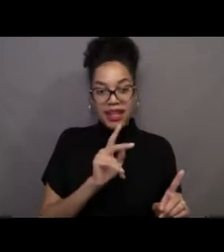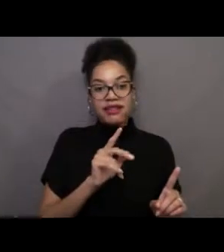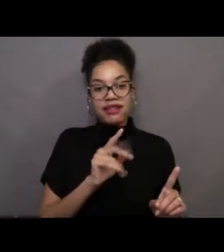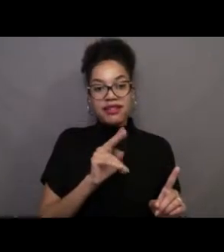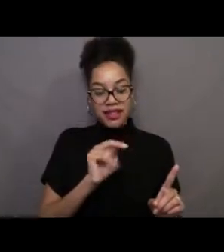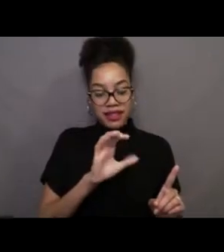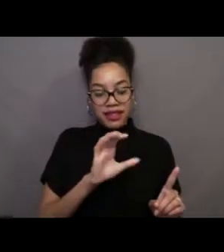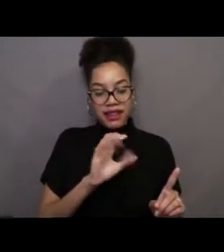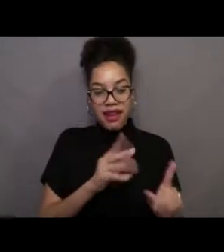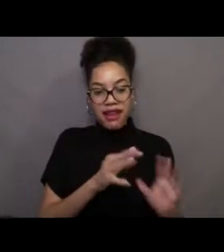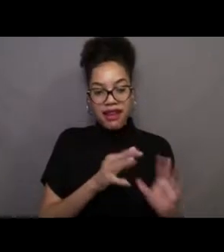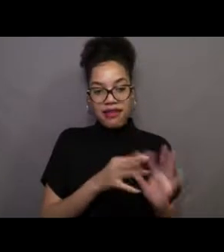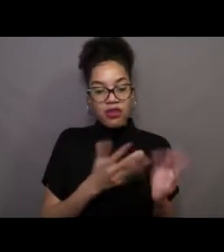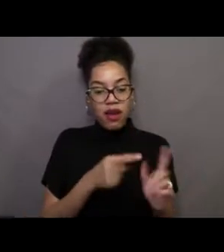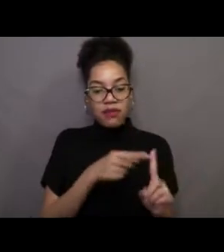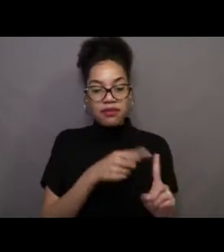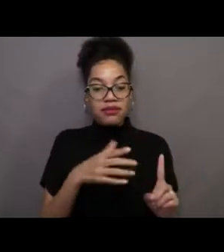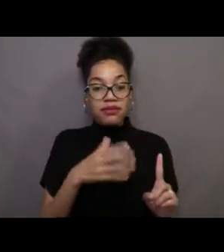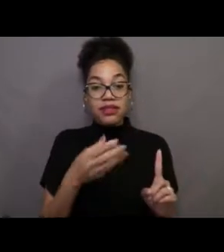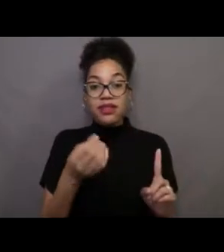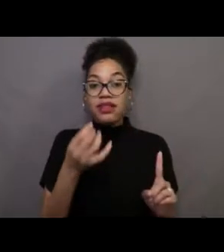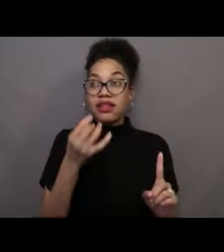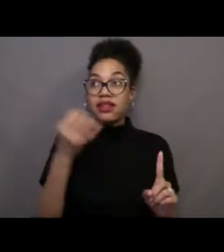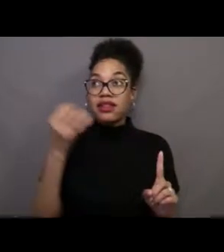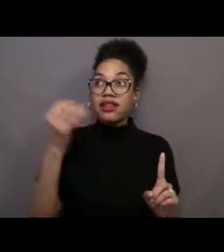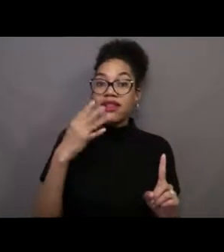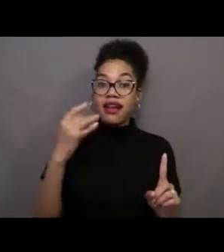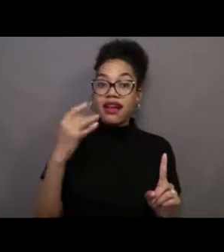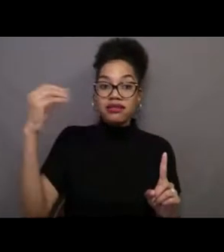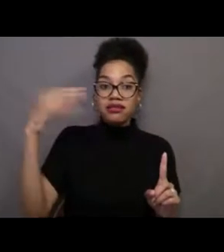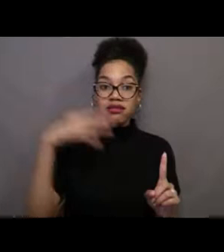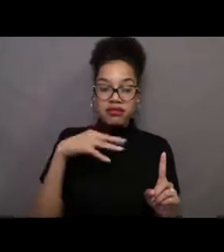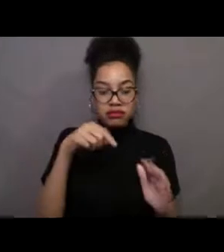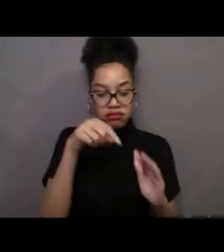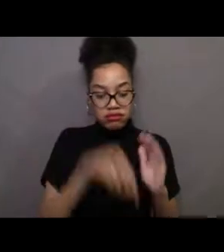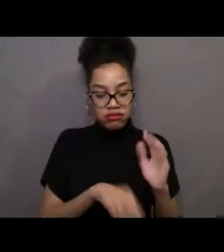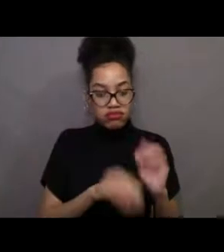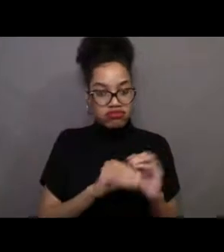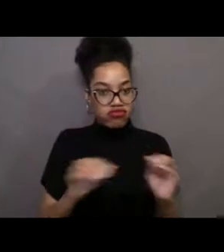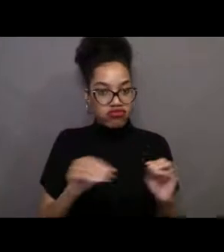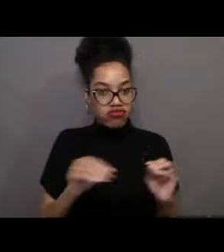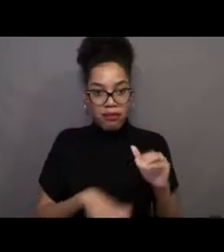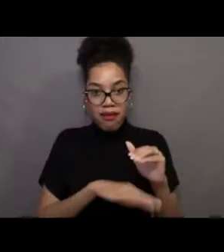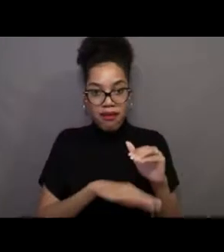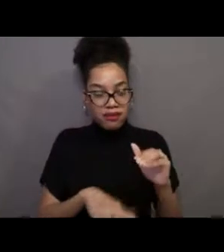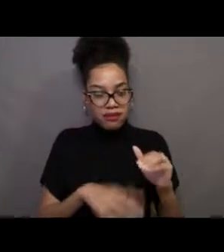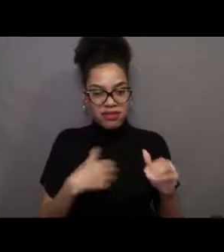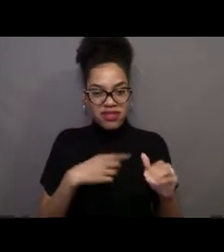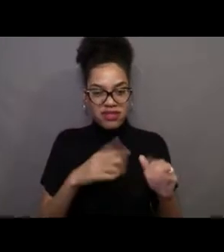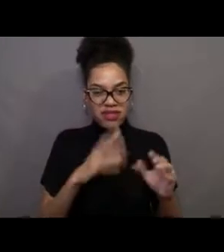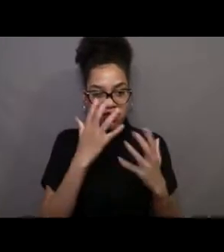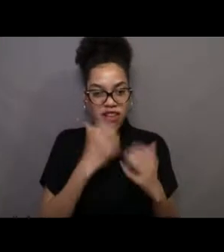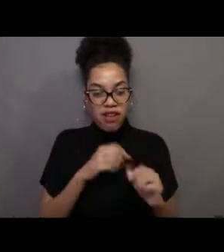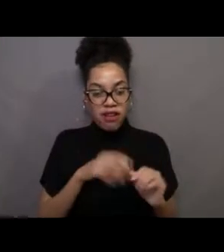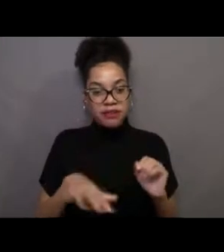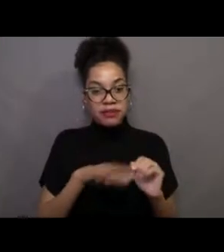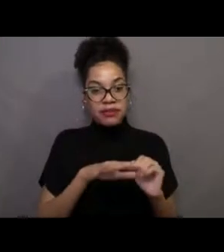down to the bottom of the ocean, if any at all. And because our algae perform photosynthesis, just like our land plants do,